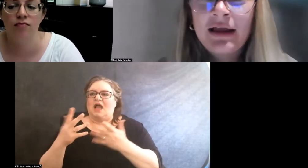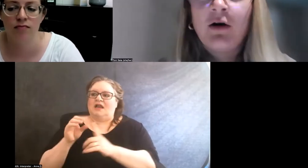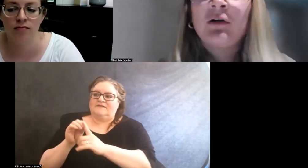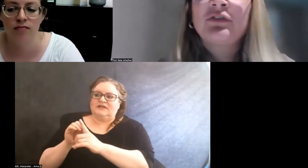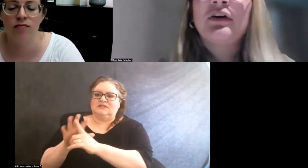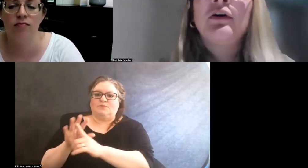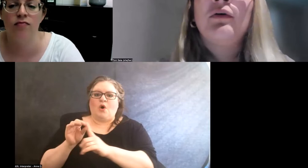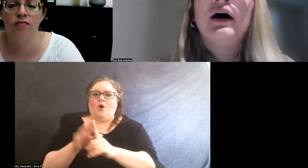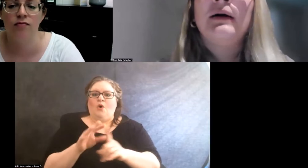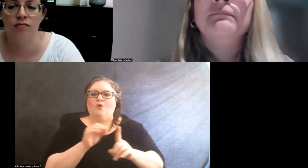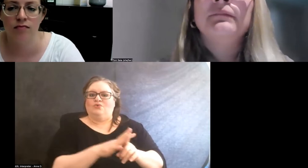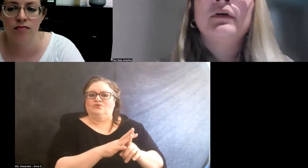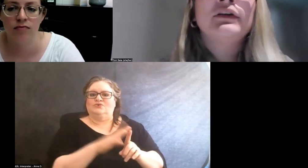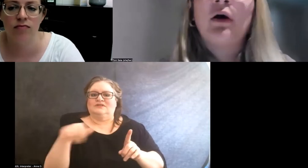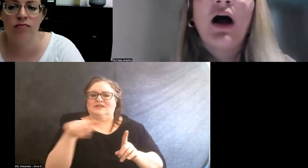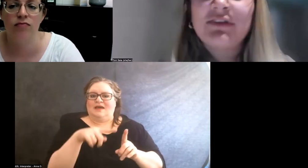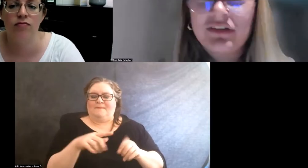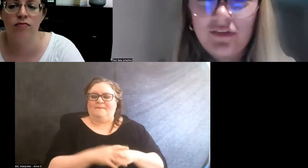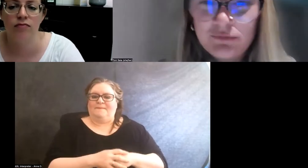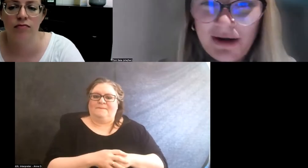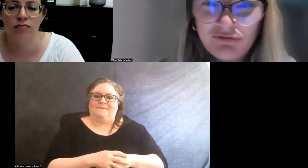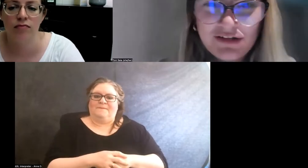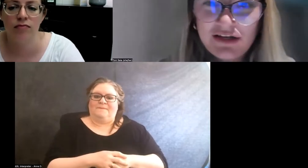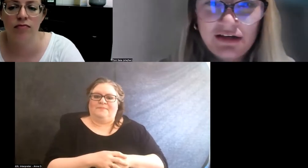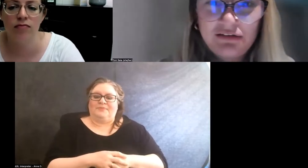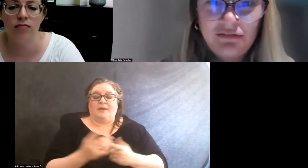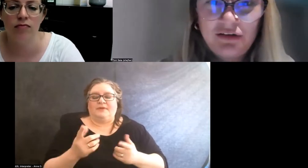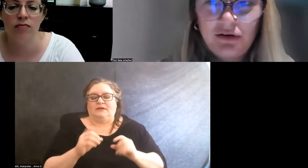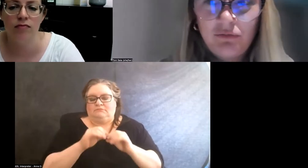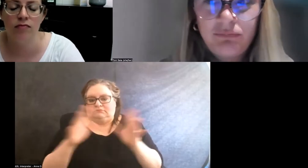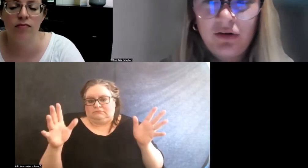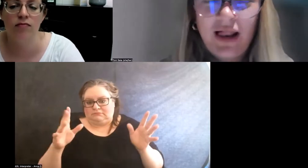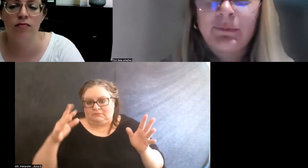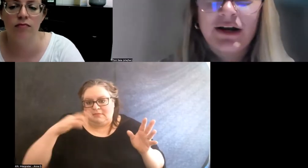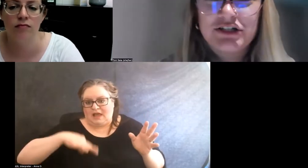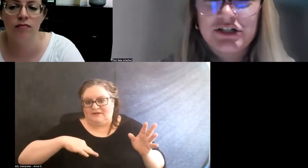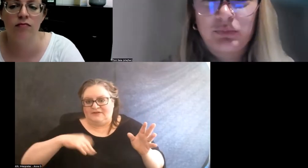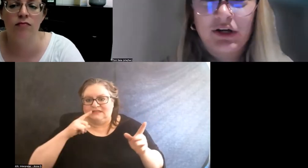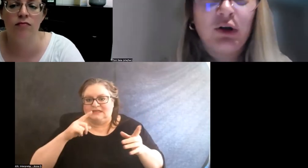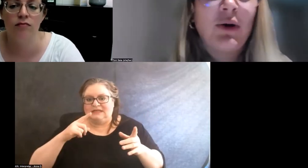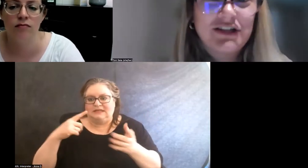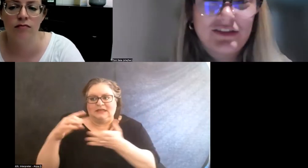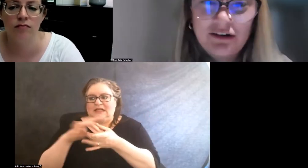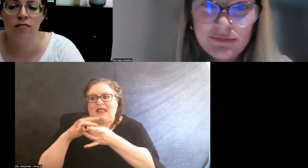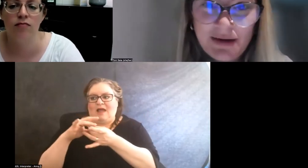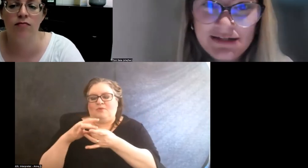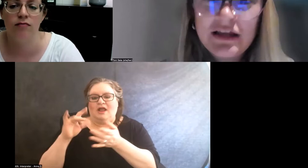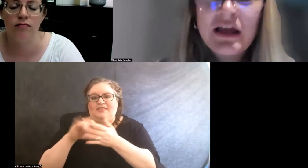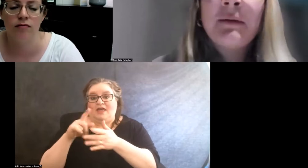And also, you know, obviously, there's benefits in, you know, collaborations where you go into their space.